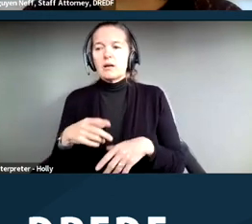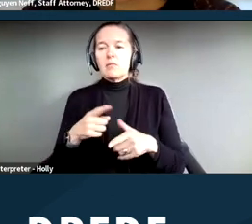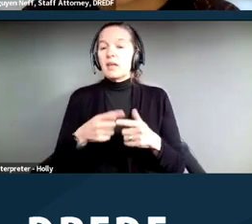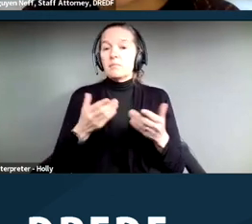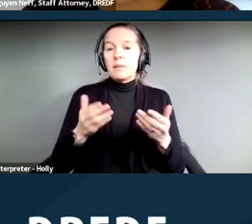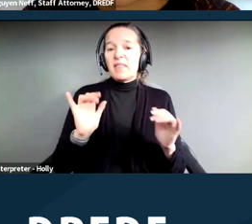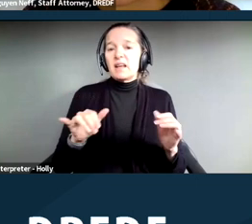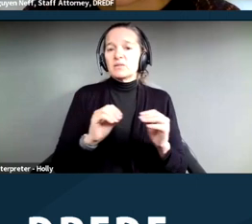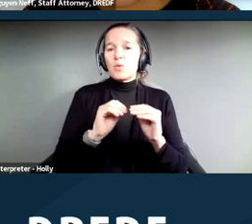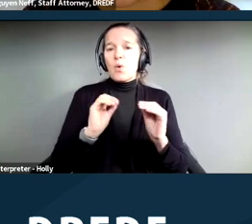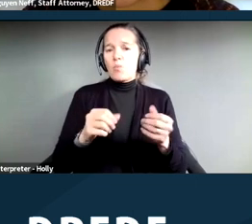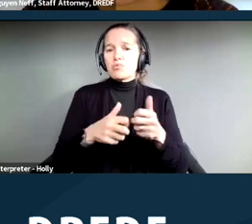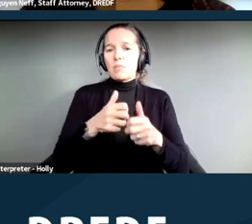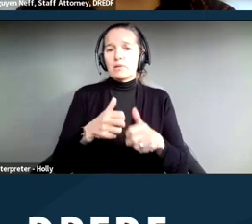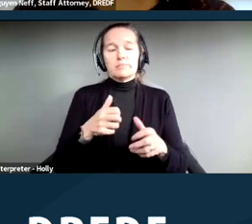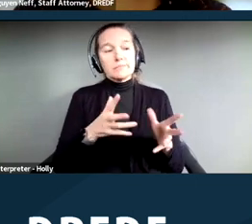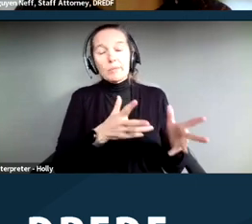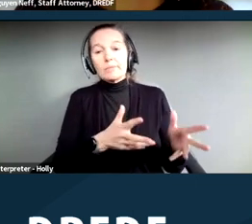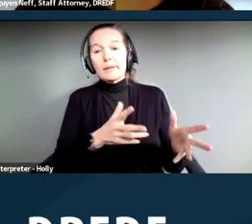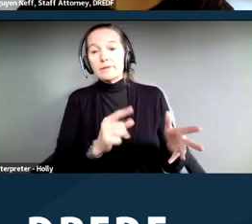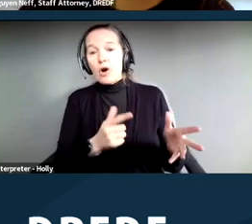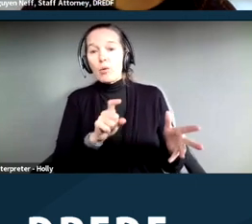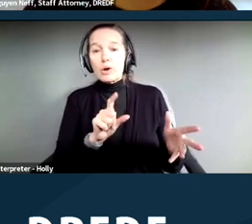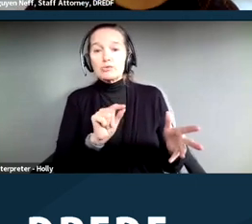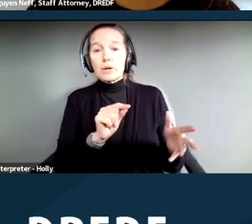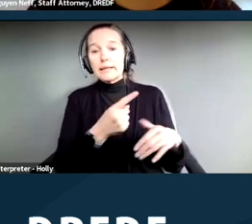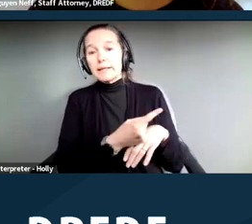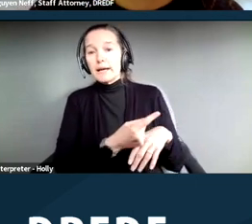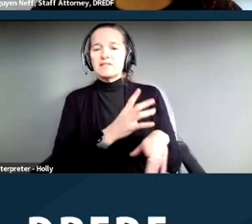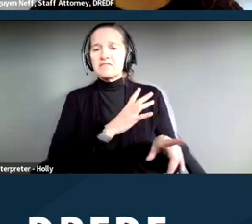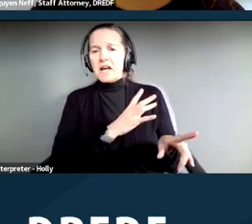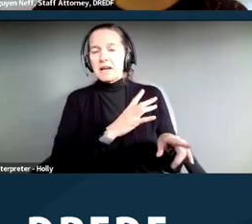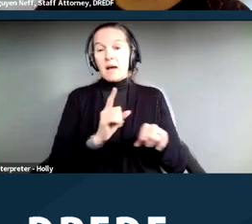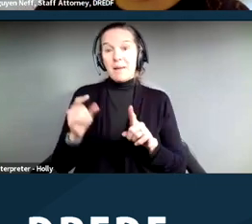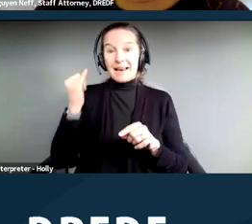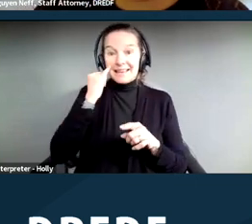in quarantine for 120 days. But clearly for a person who is blind, who relies on a seeing eye